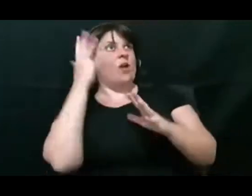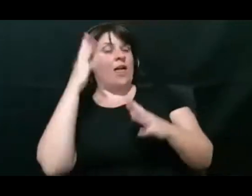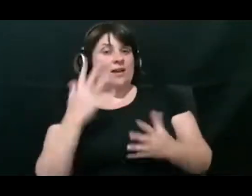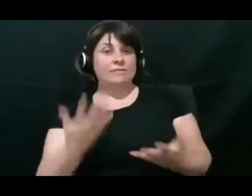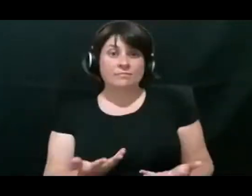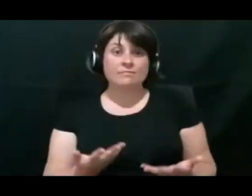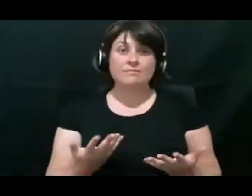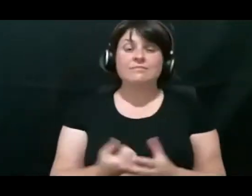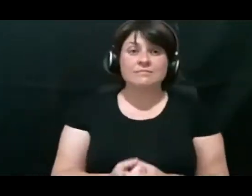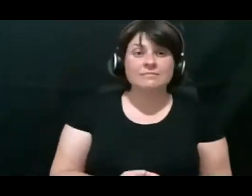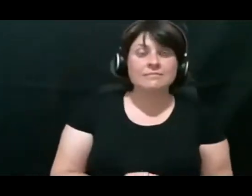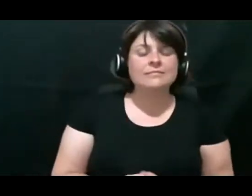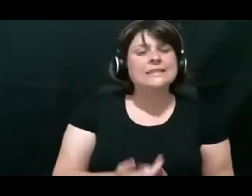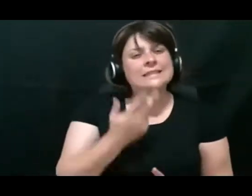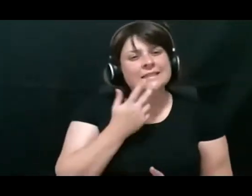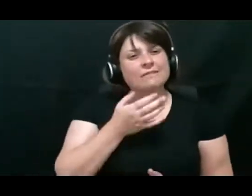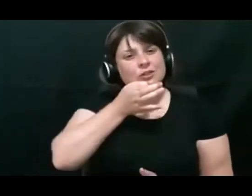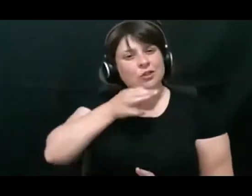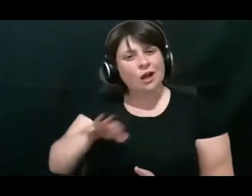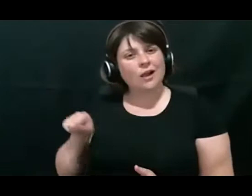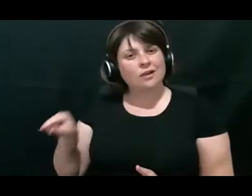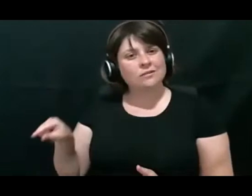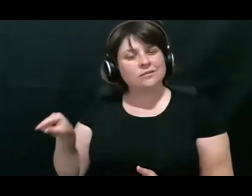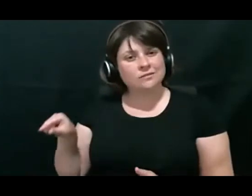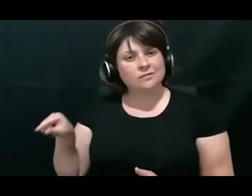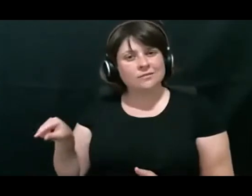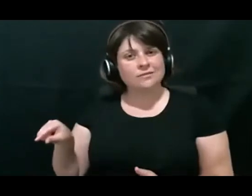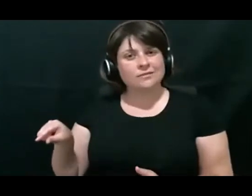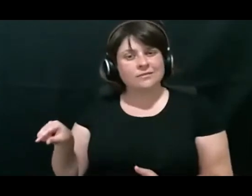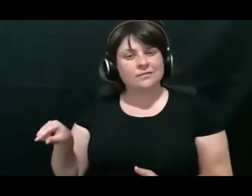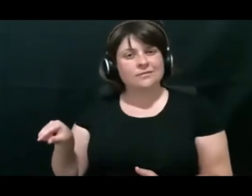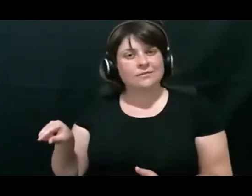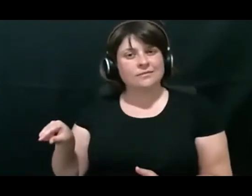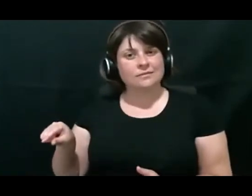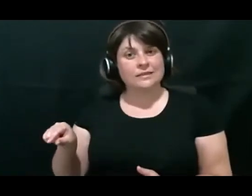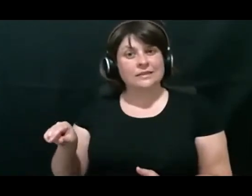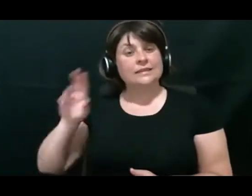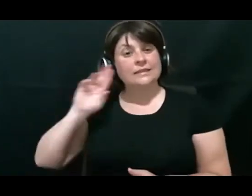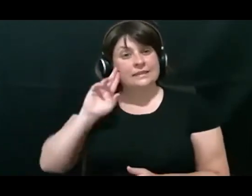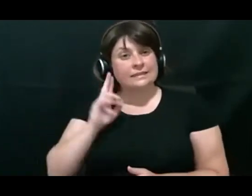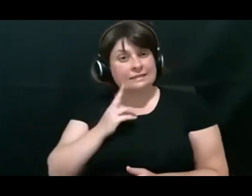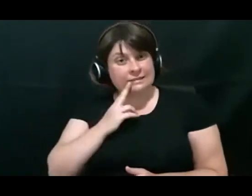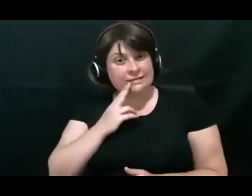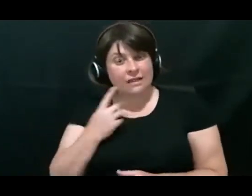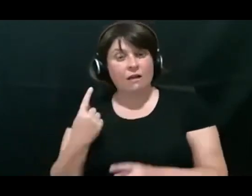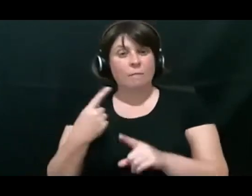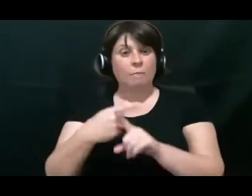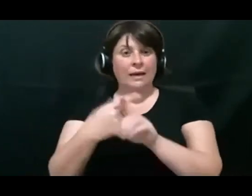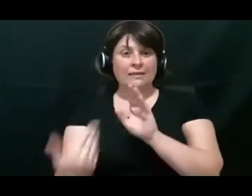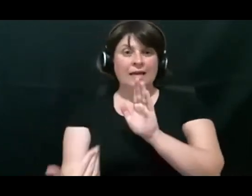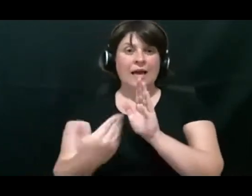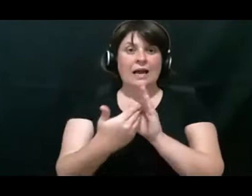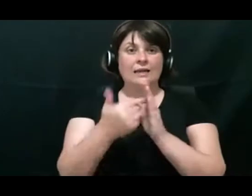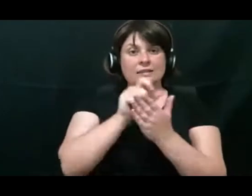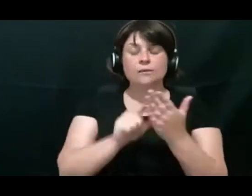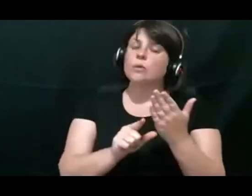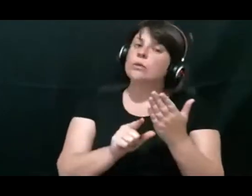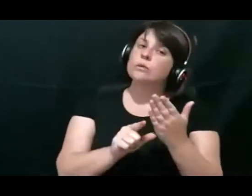If a child has deafness and additional disability, the process might be a little bit different.